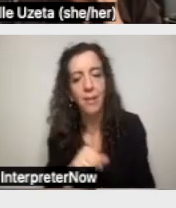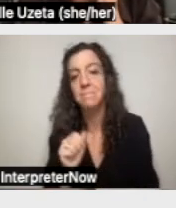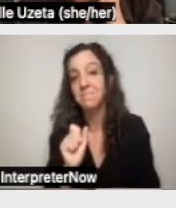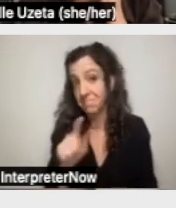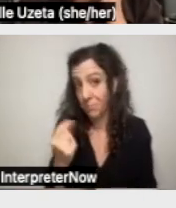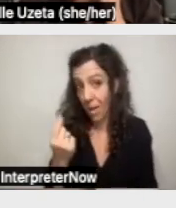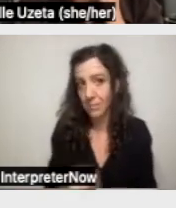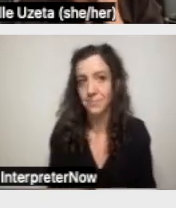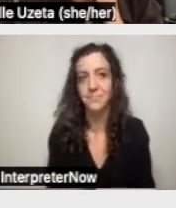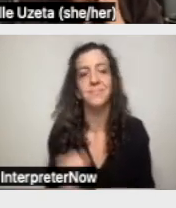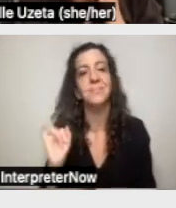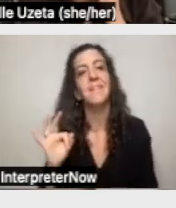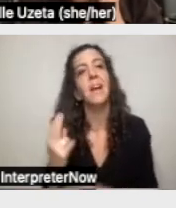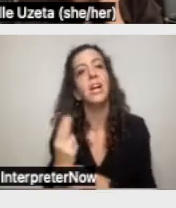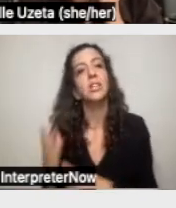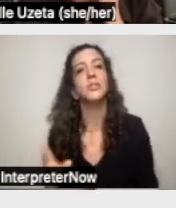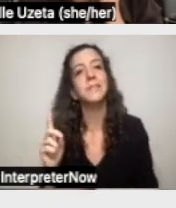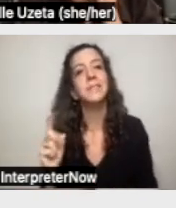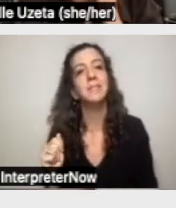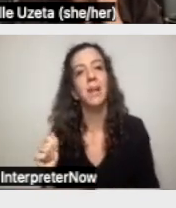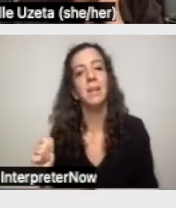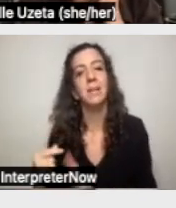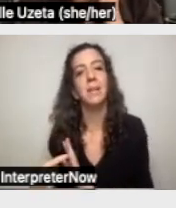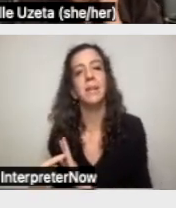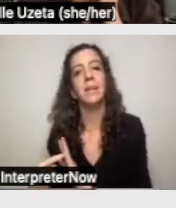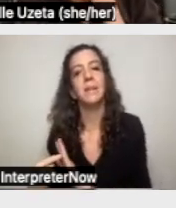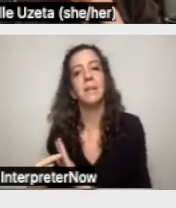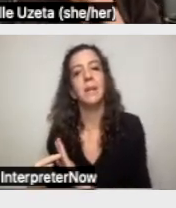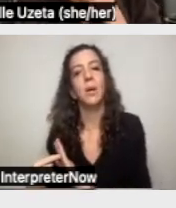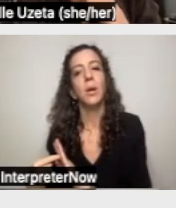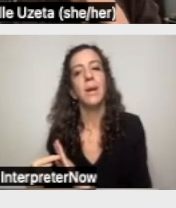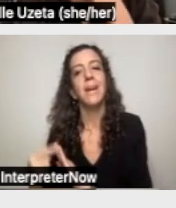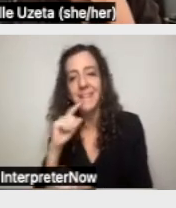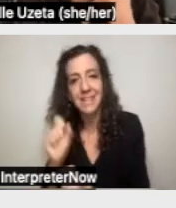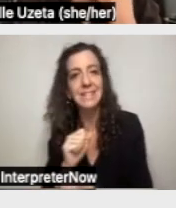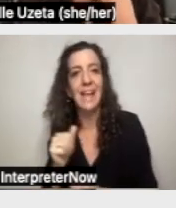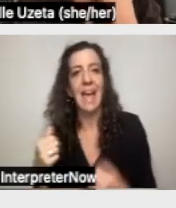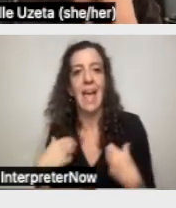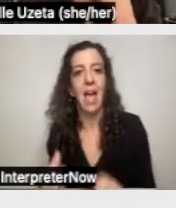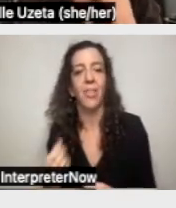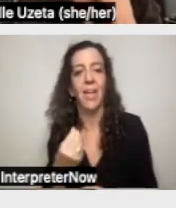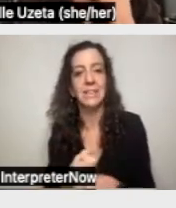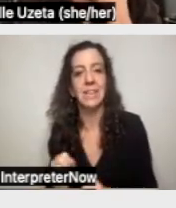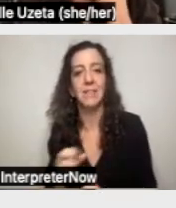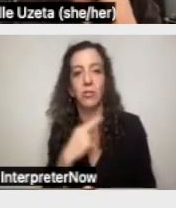presents a health and safety risk to others, not or not just to themselves, could that